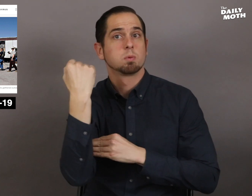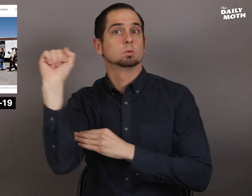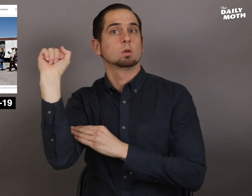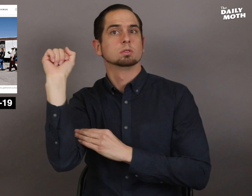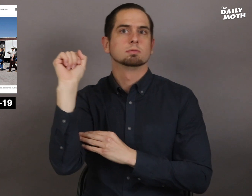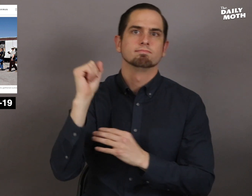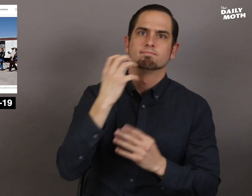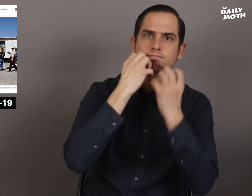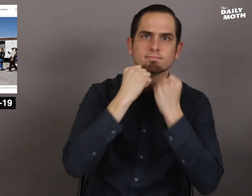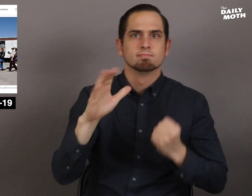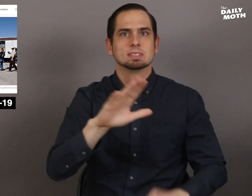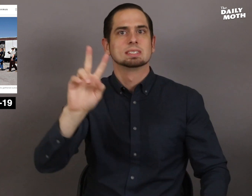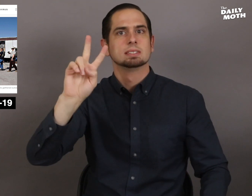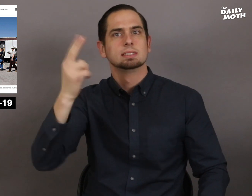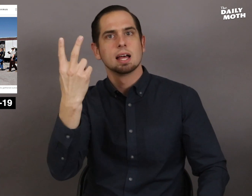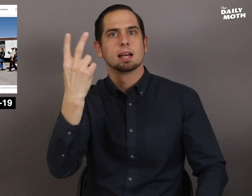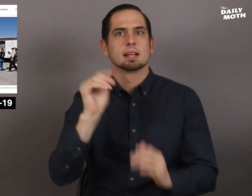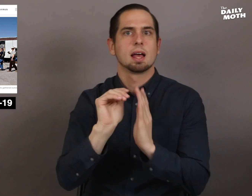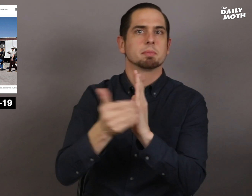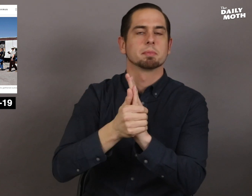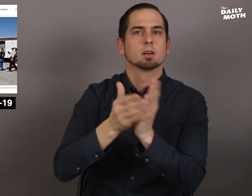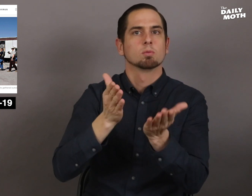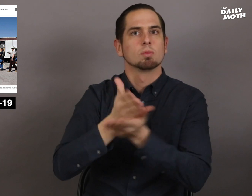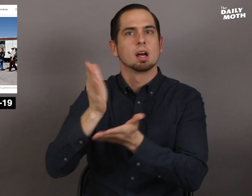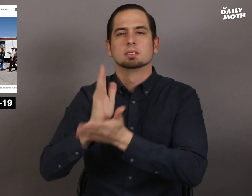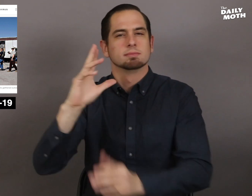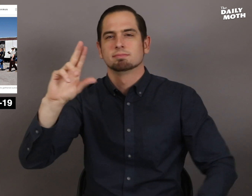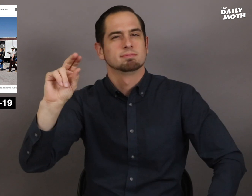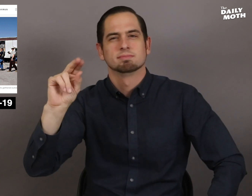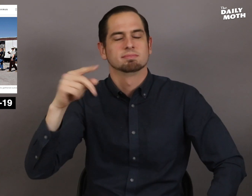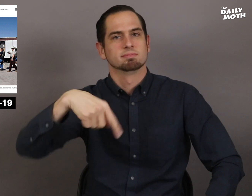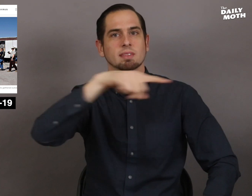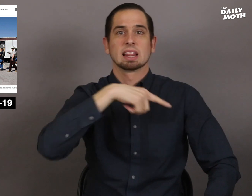to protest their second amendment rights